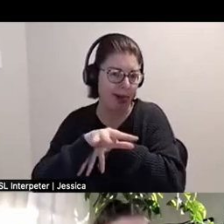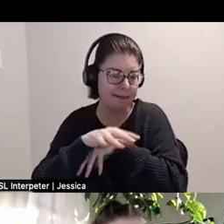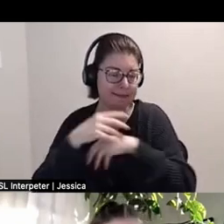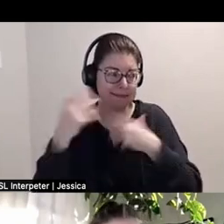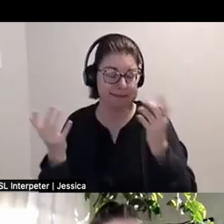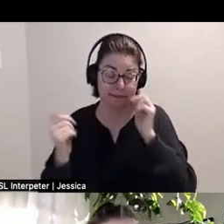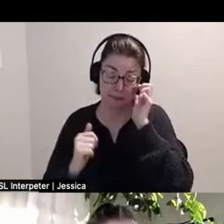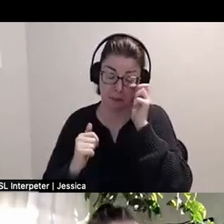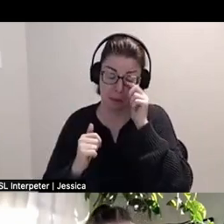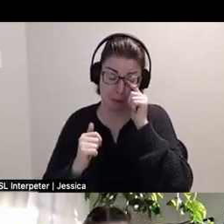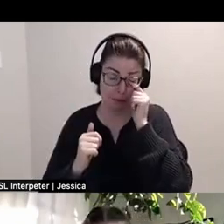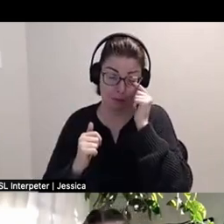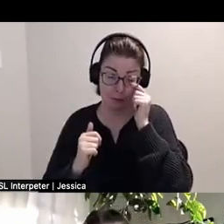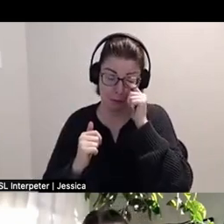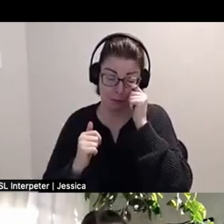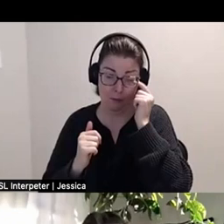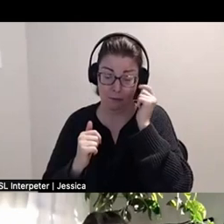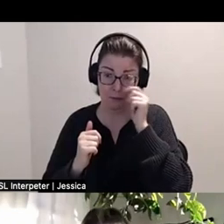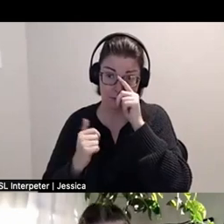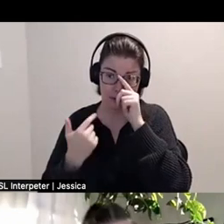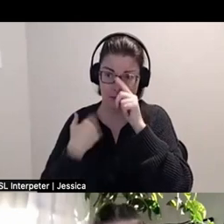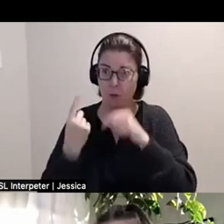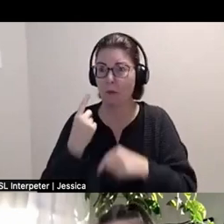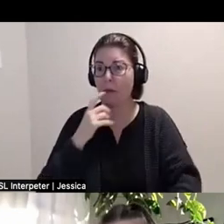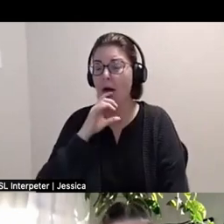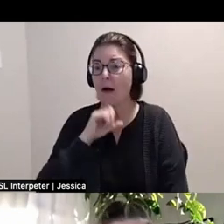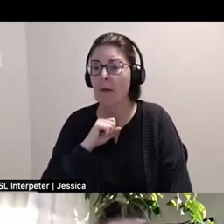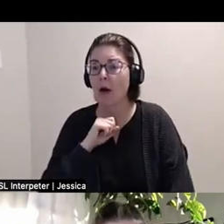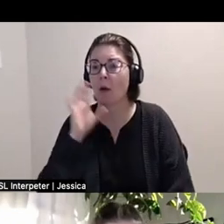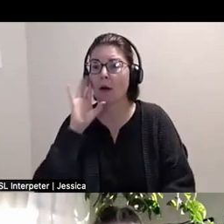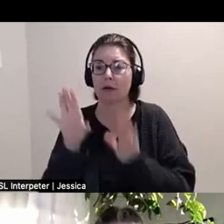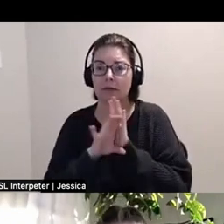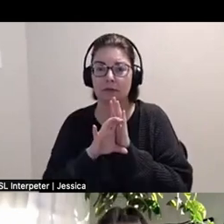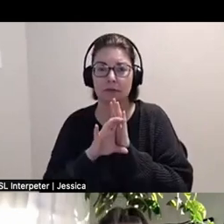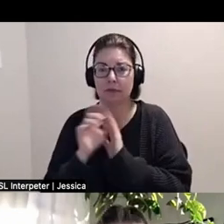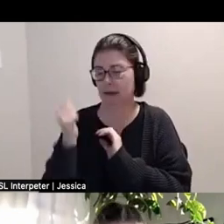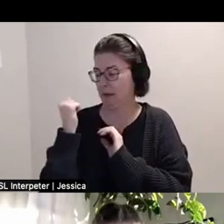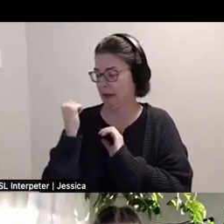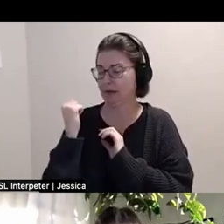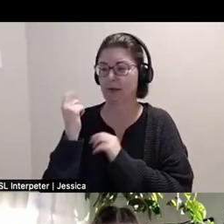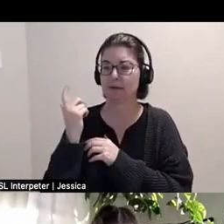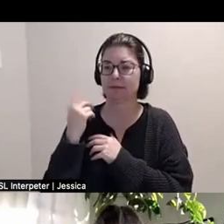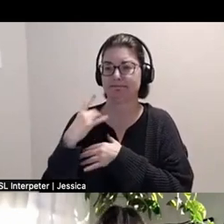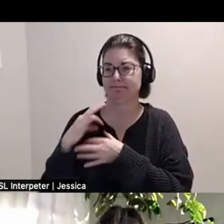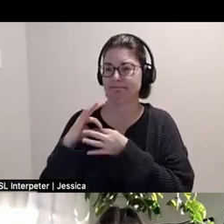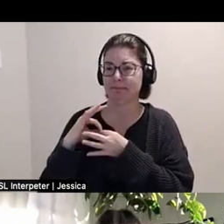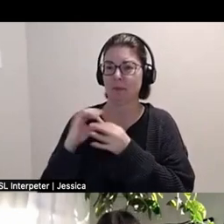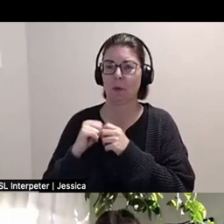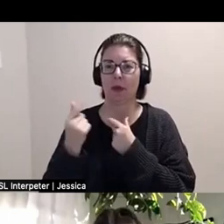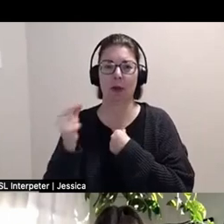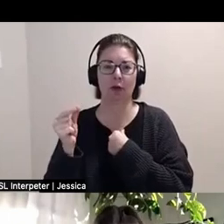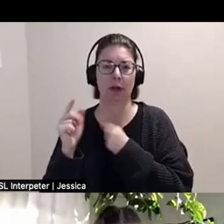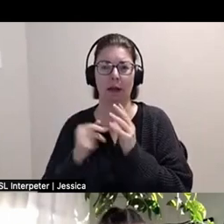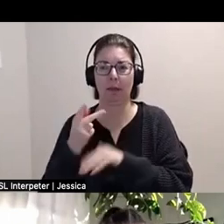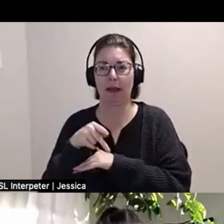And I have one of my old lithographs in the background to keep me company with my green plant, that is in background.